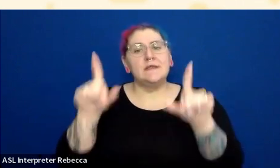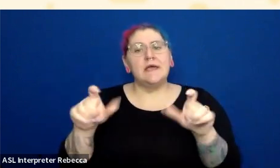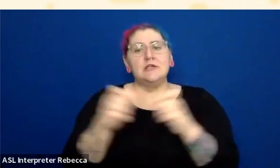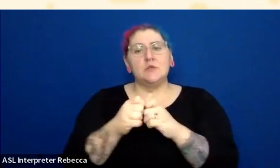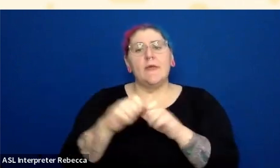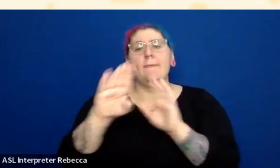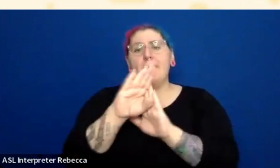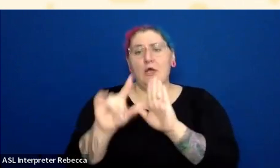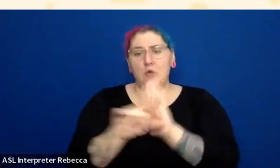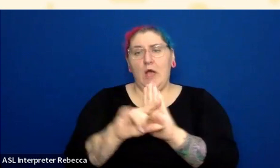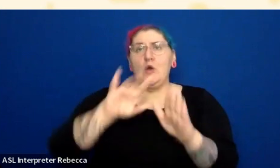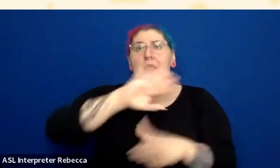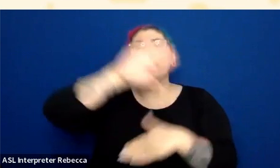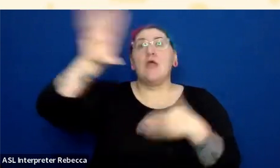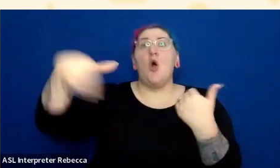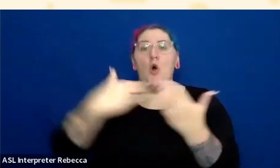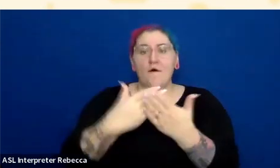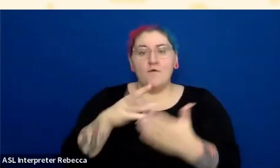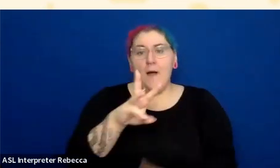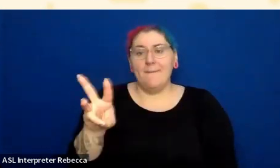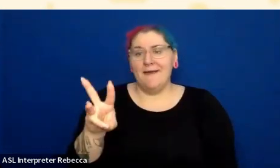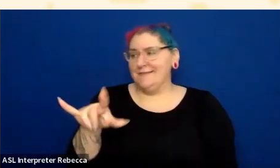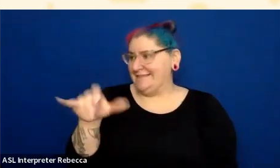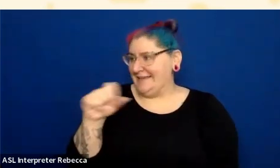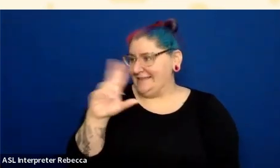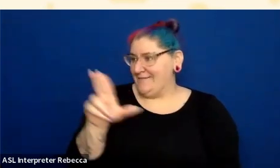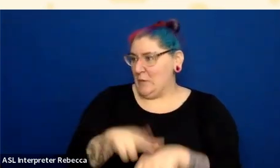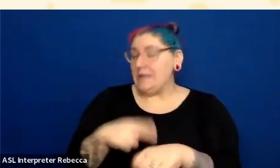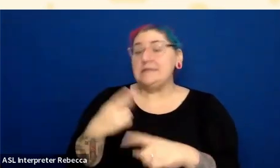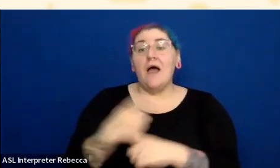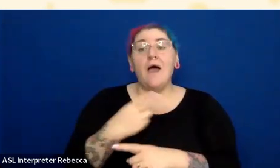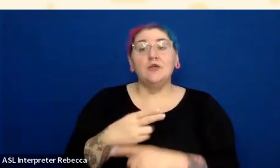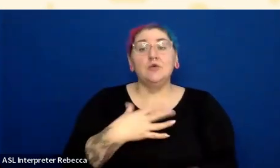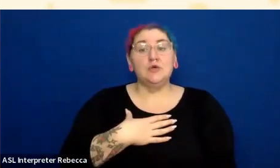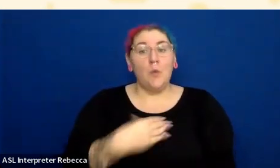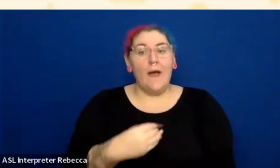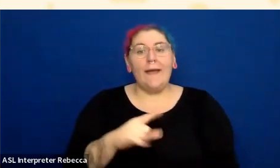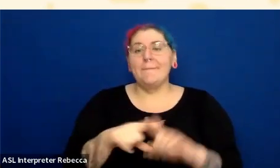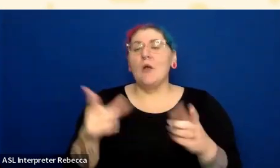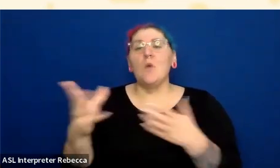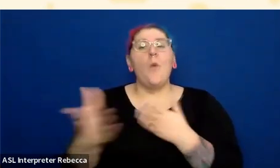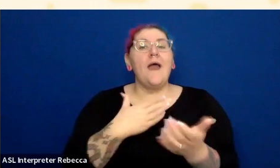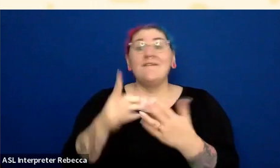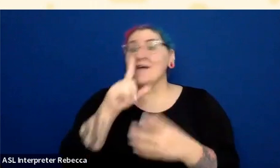So I used white, kind of as a default for these, but it's really going to be whatever that background color is. And it's very often not white.